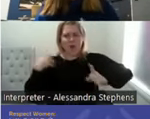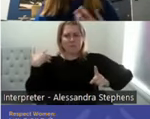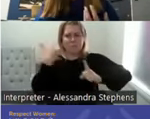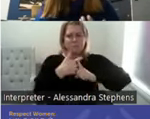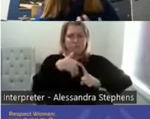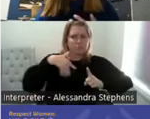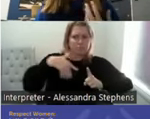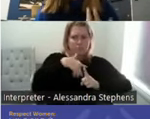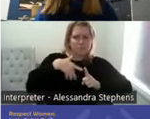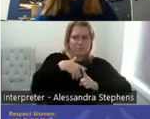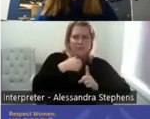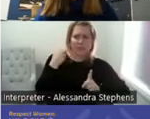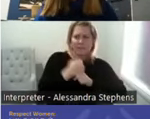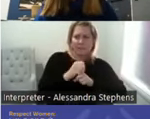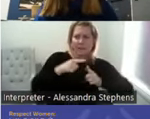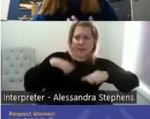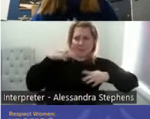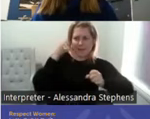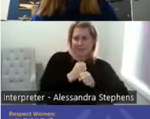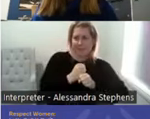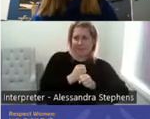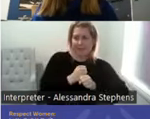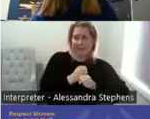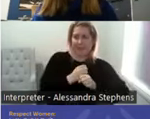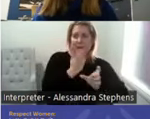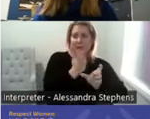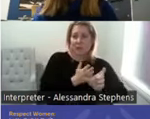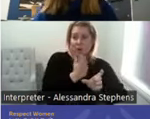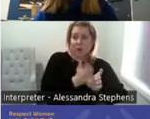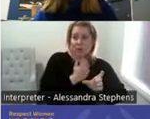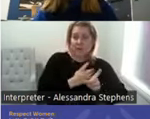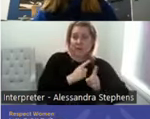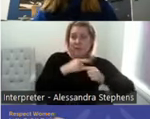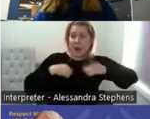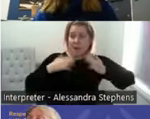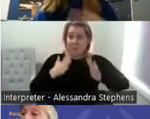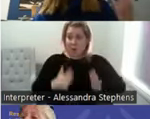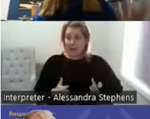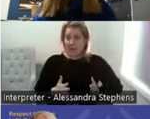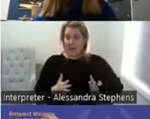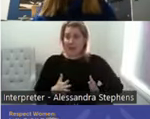So it's influenced by our psychology. It's influenced by our biology. The historical